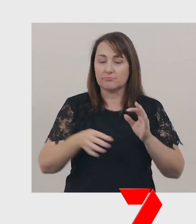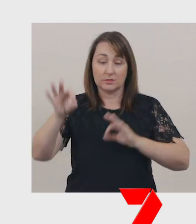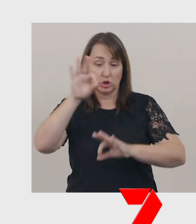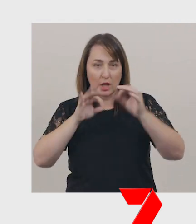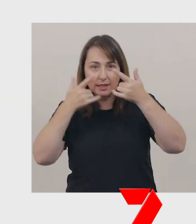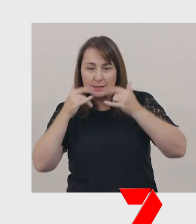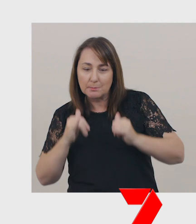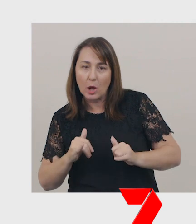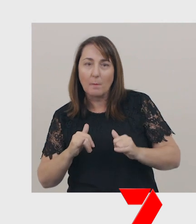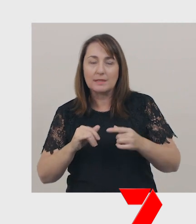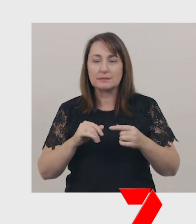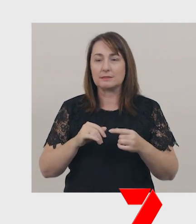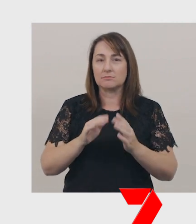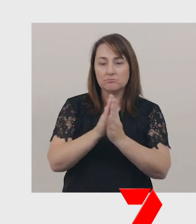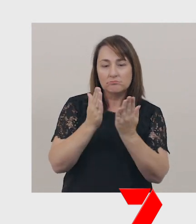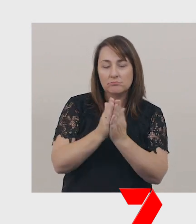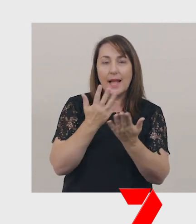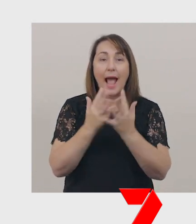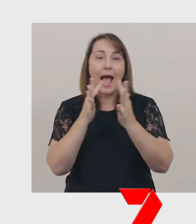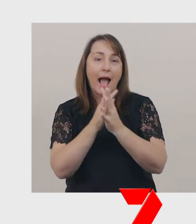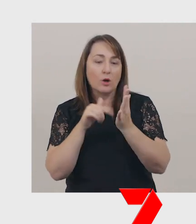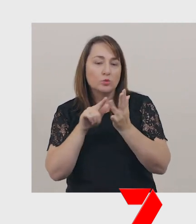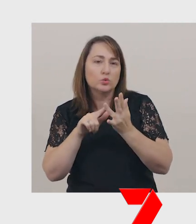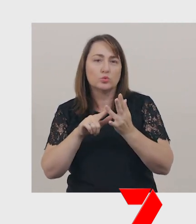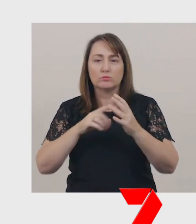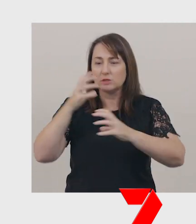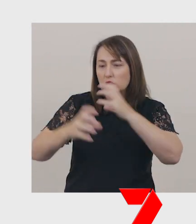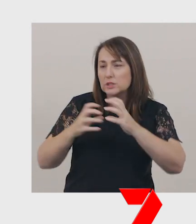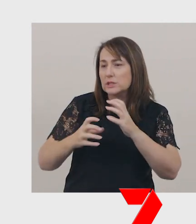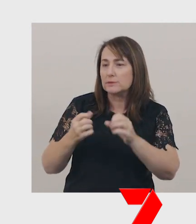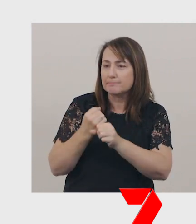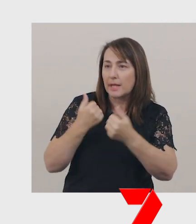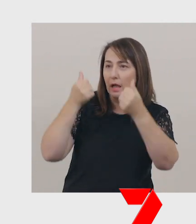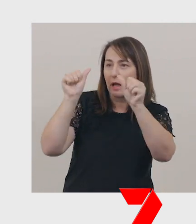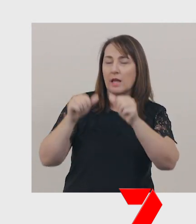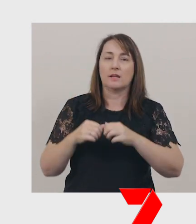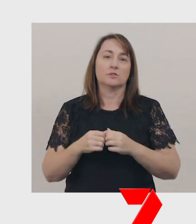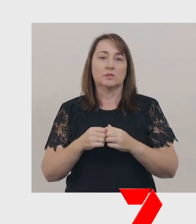manuals on how to operate machines, instructions on how to use something,